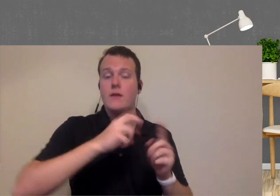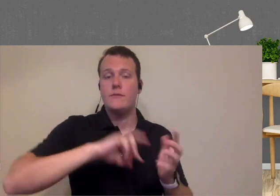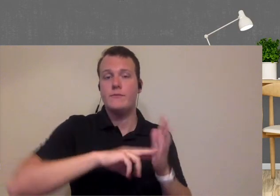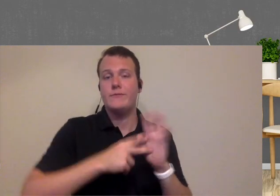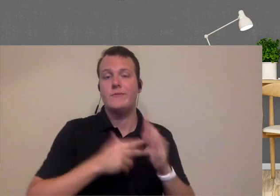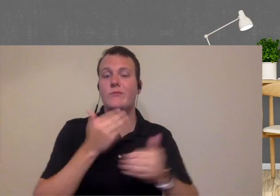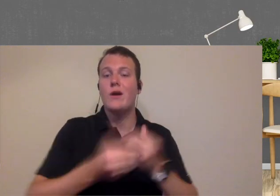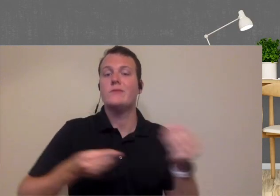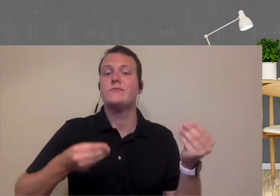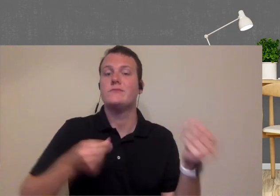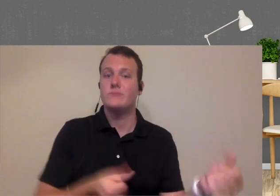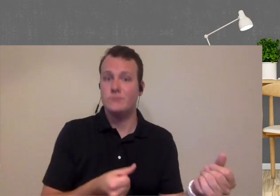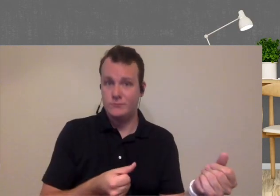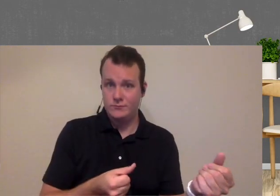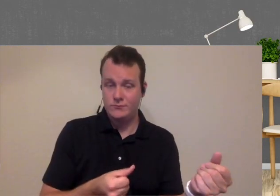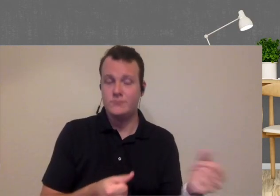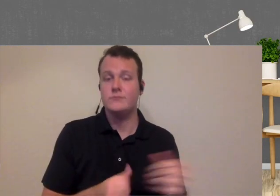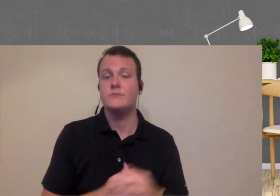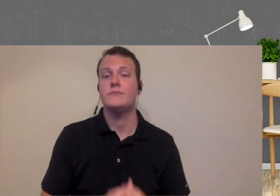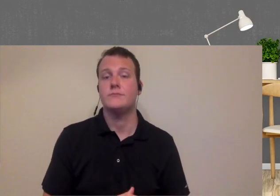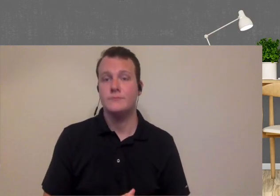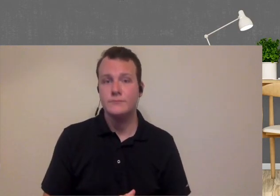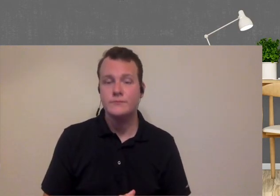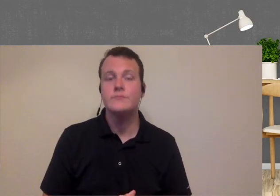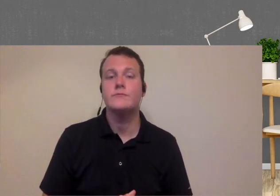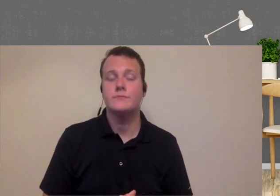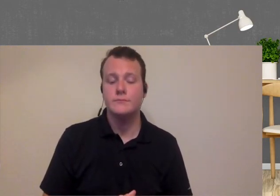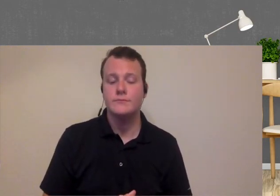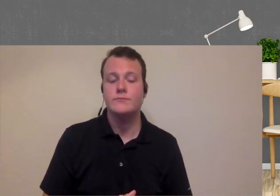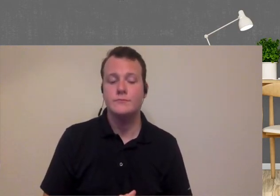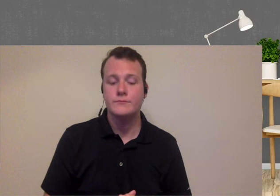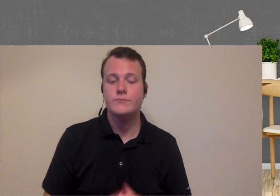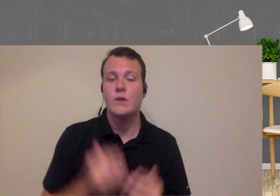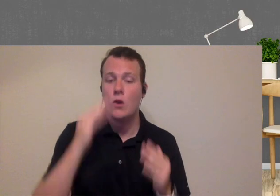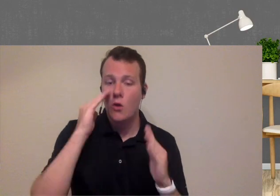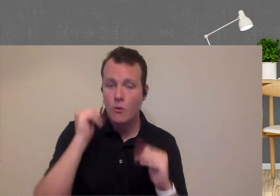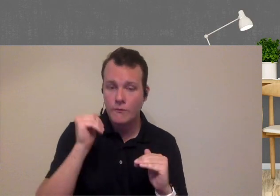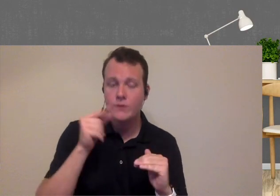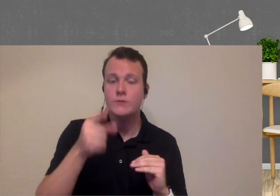can do to make the process Express hopefully you can you can keep high